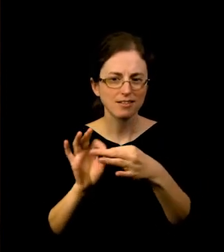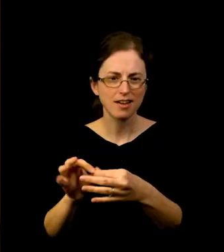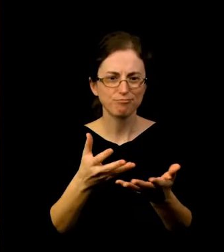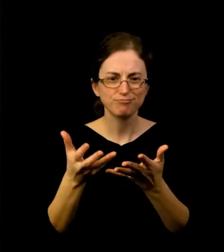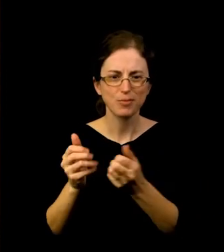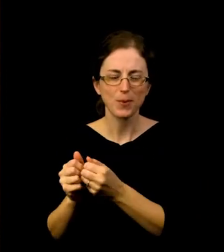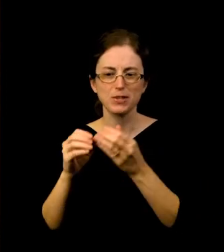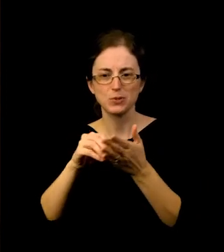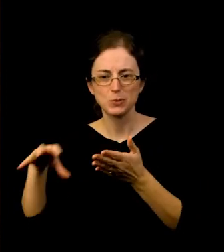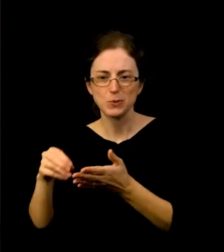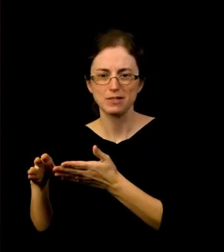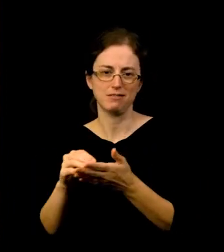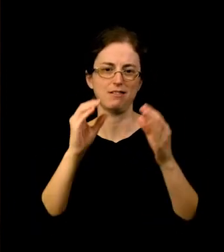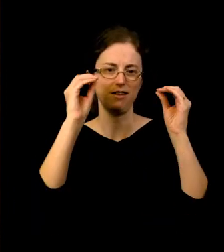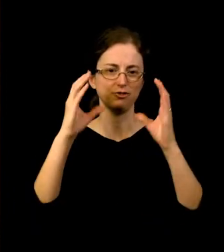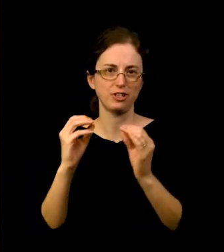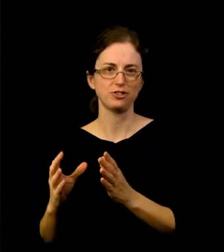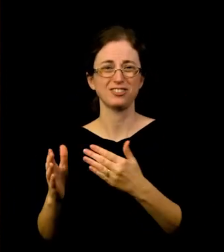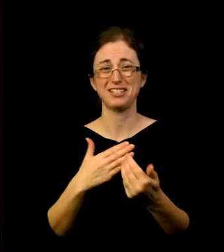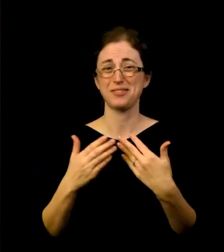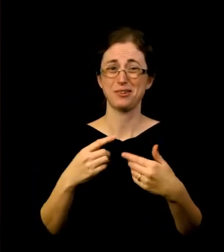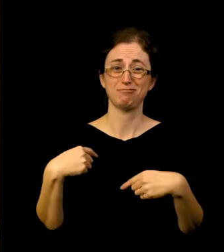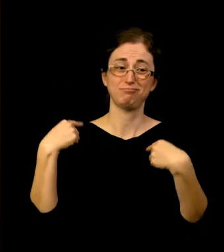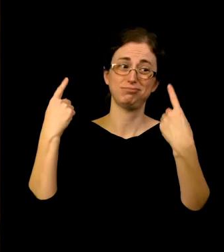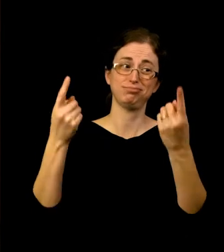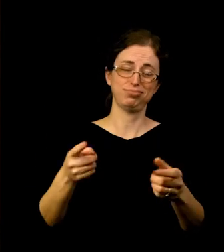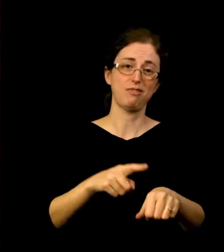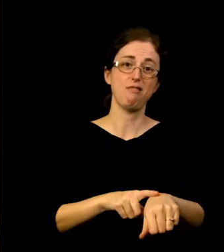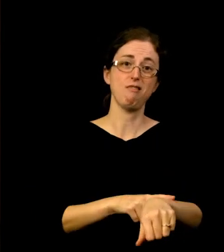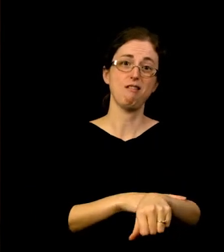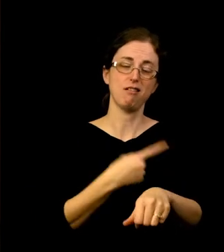even during this long shutdown and these uncertain times.